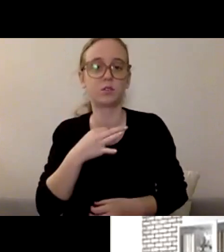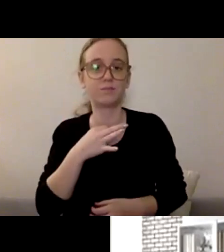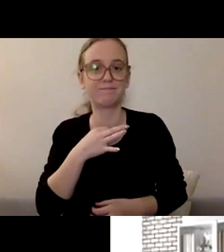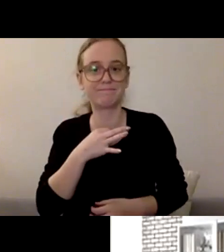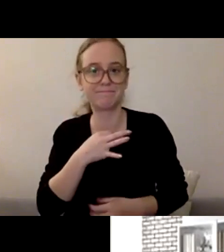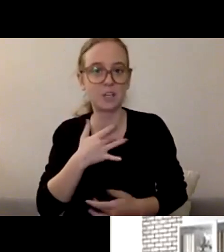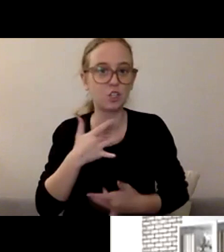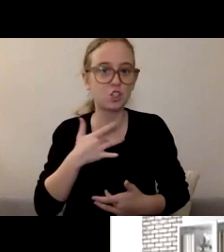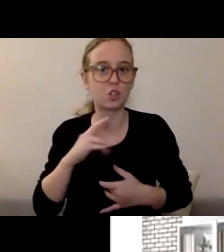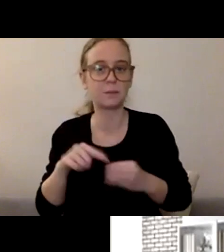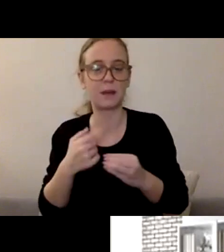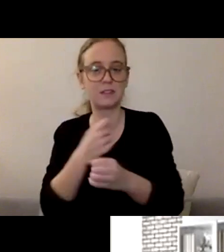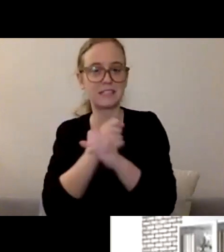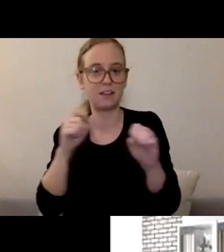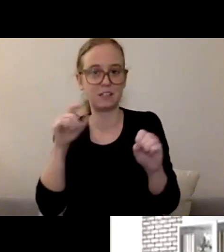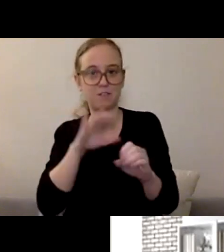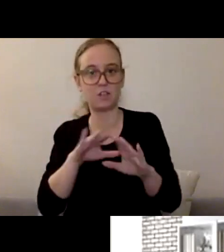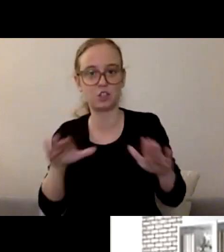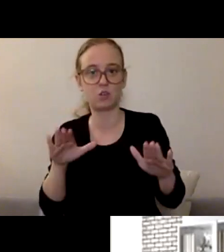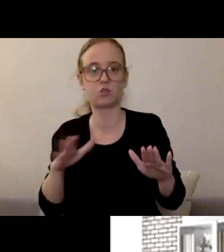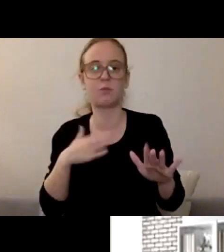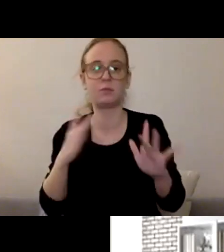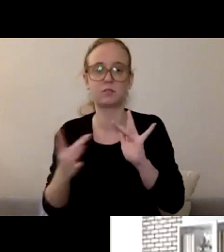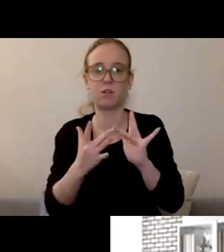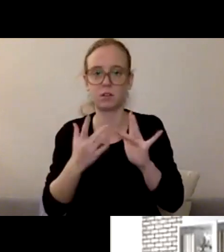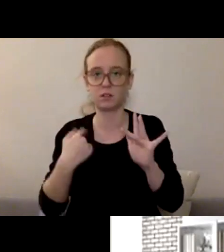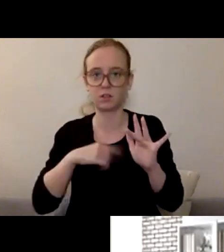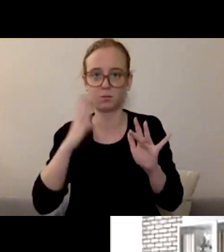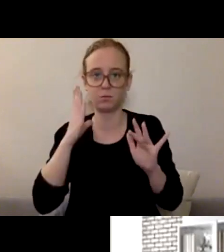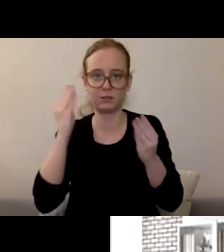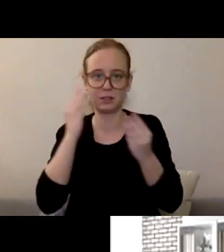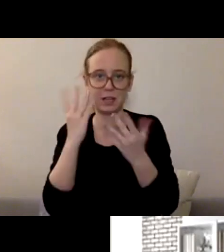Yeah, such good information. I just wanna underscore what Crystal brought up that,